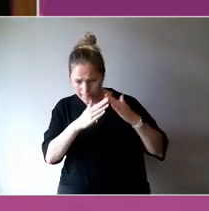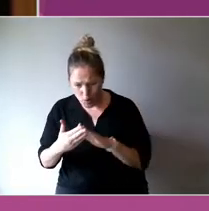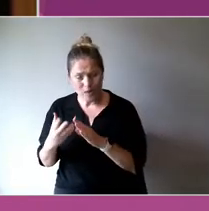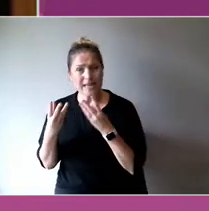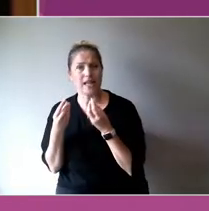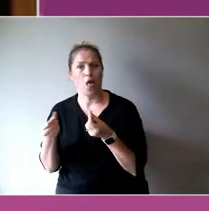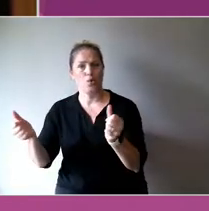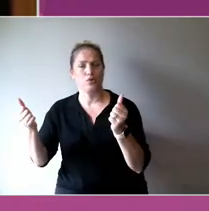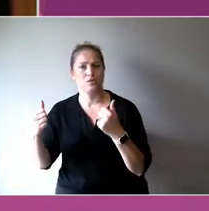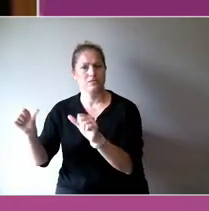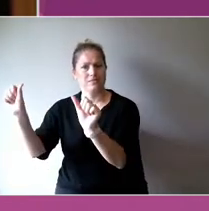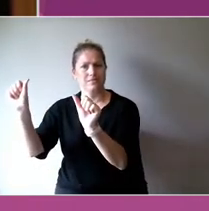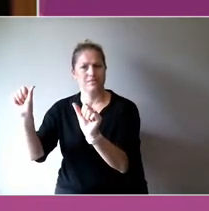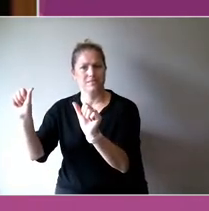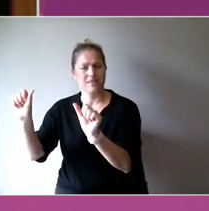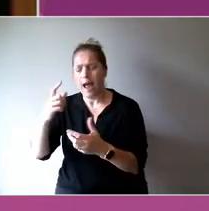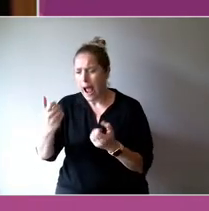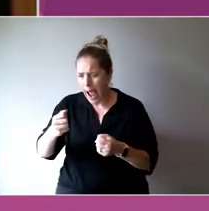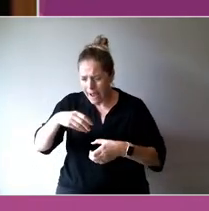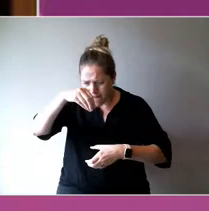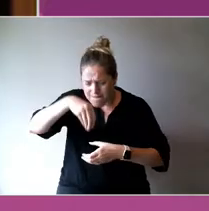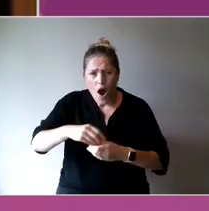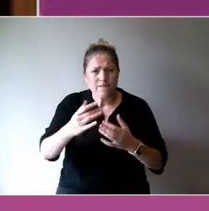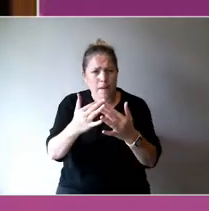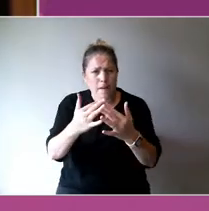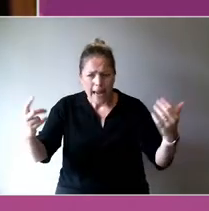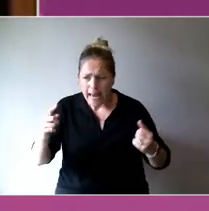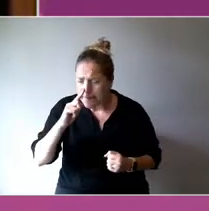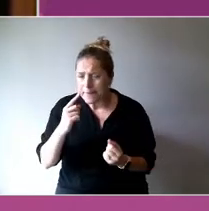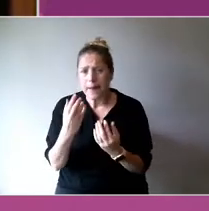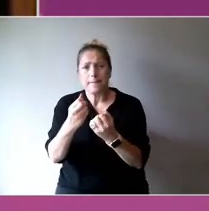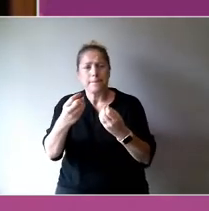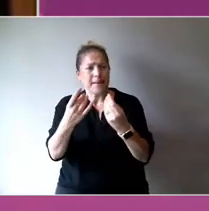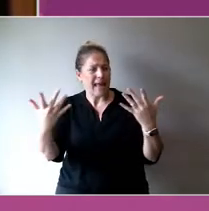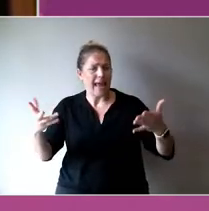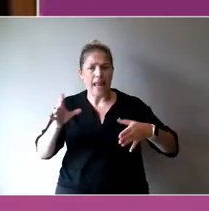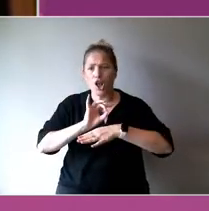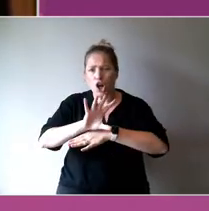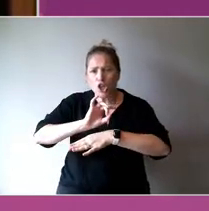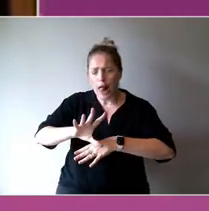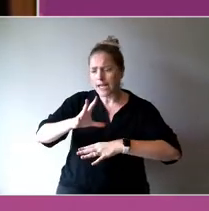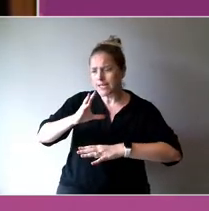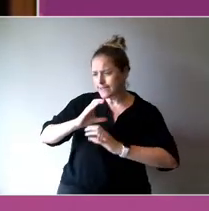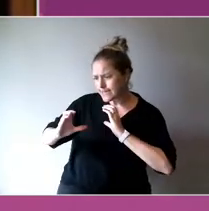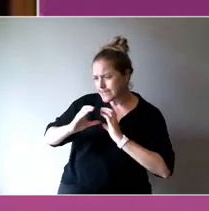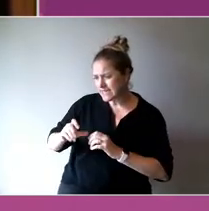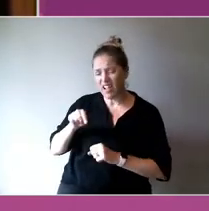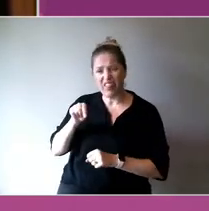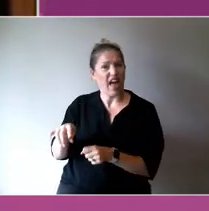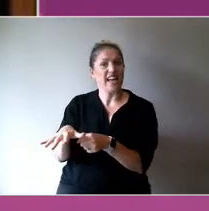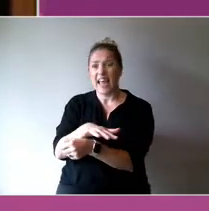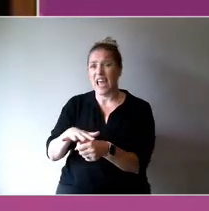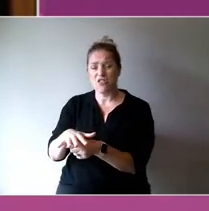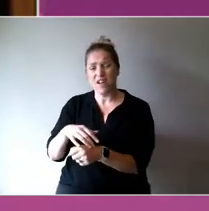that involve lots of different players and consultation. I think it's one of the areas where governments at every level could look to do things at